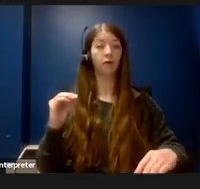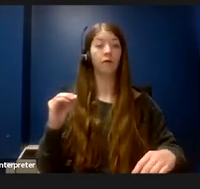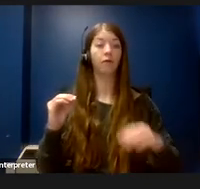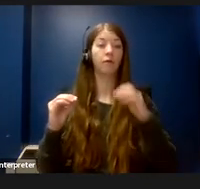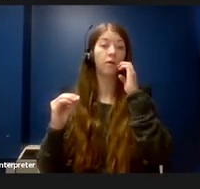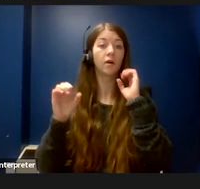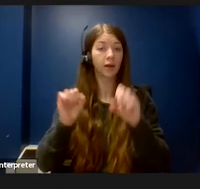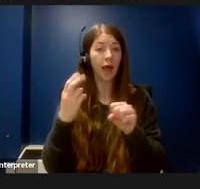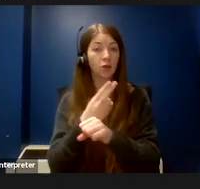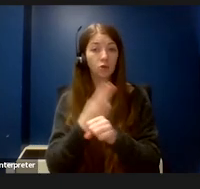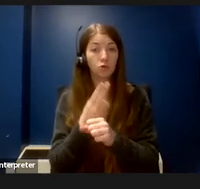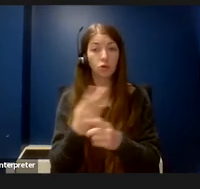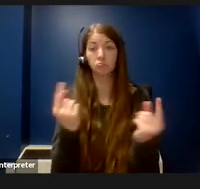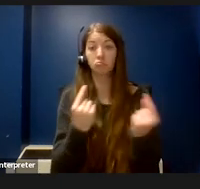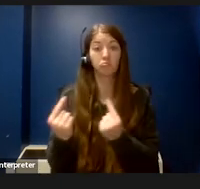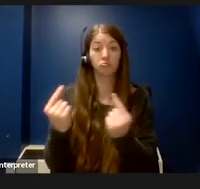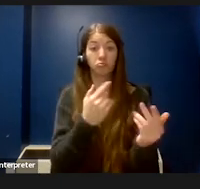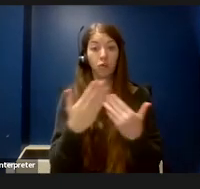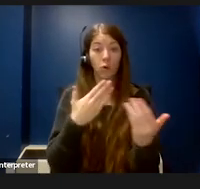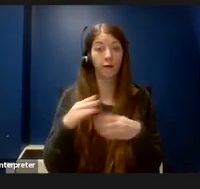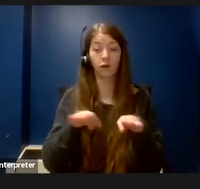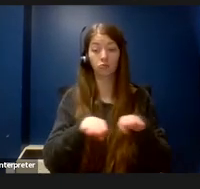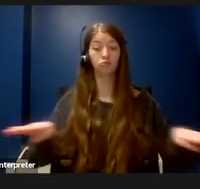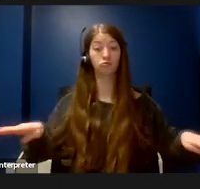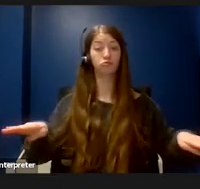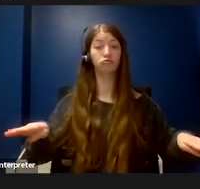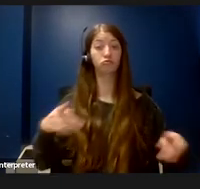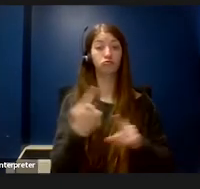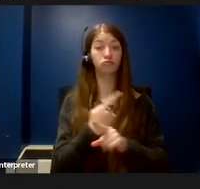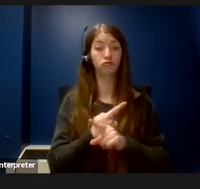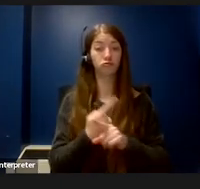and do whatever I need on the surface. I’m wearing a mask and gloves in this picture and